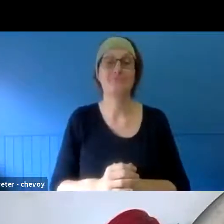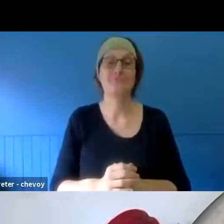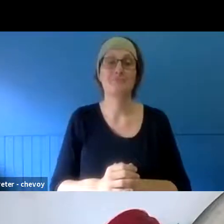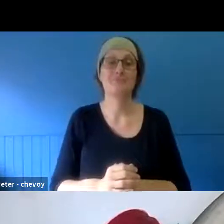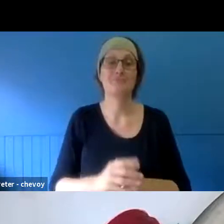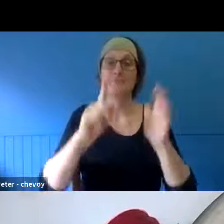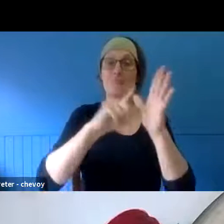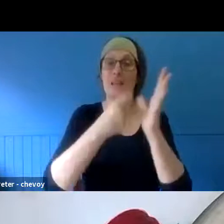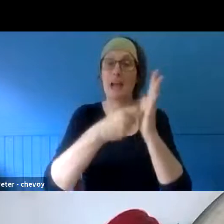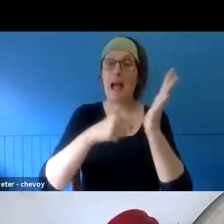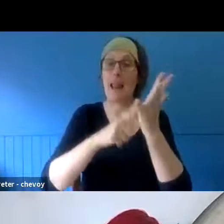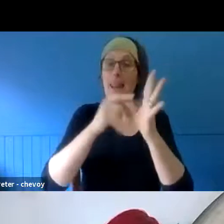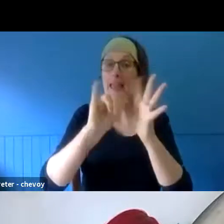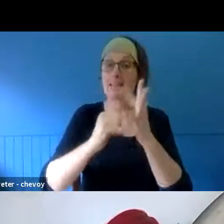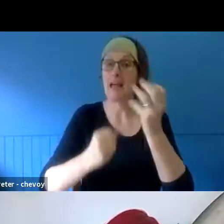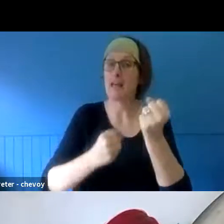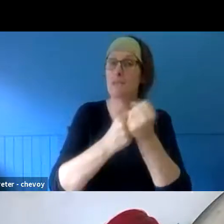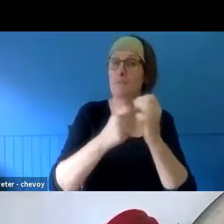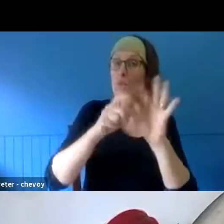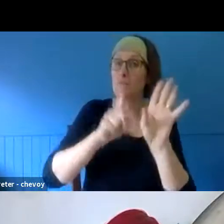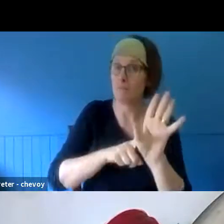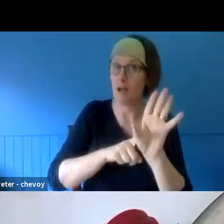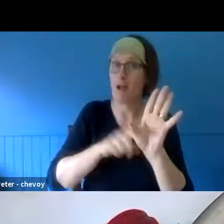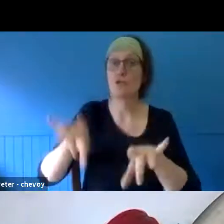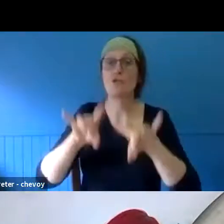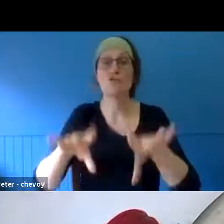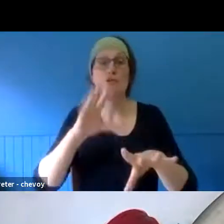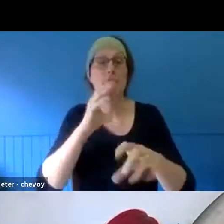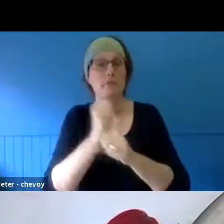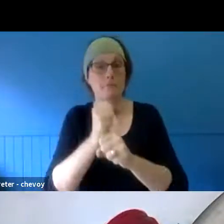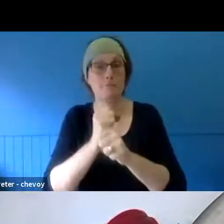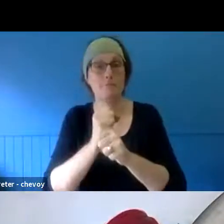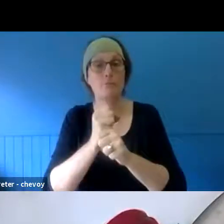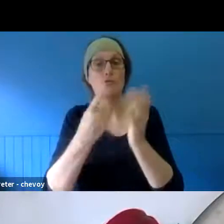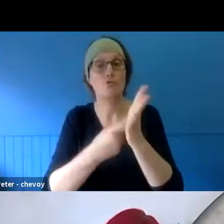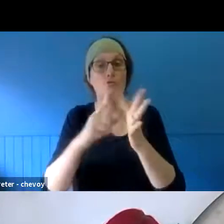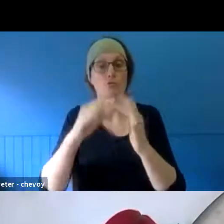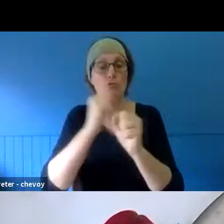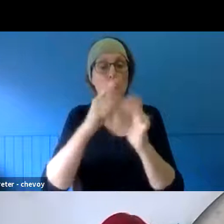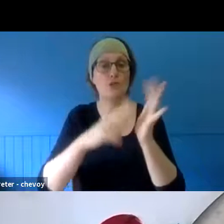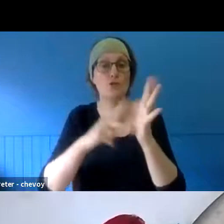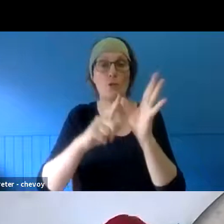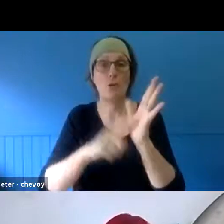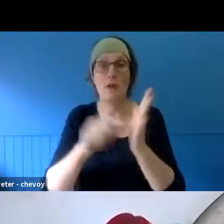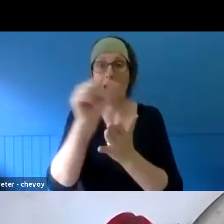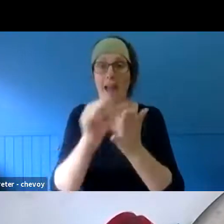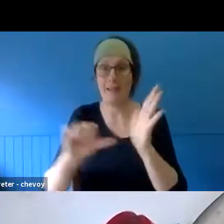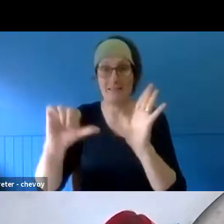Artlands is supported by the Australian government's Regional Arts Fund. Today's session will be Auslan interpreted, as you can